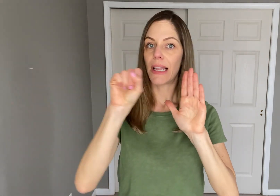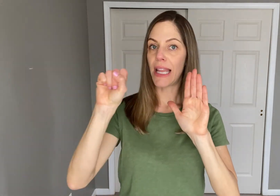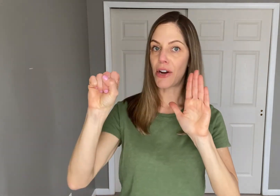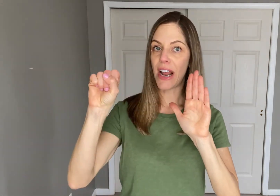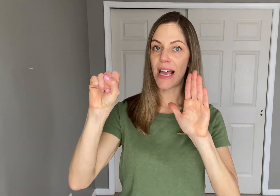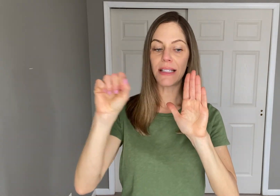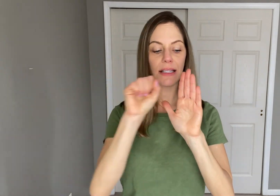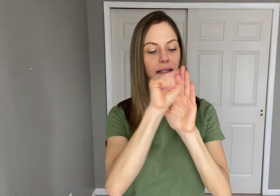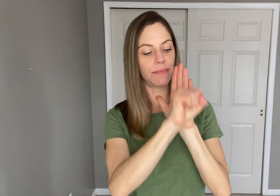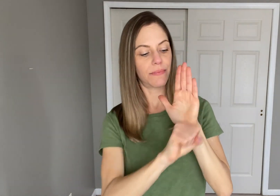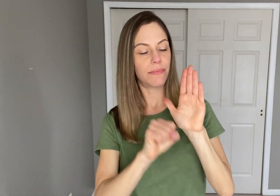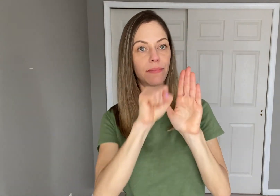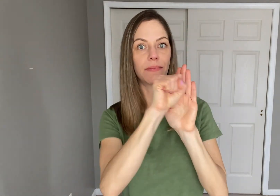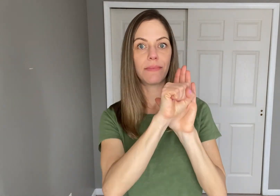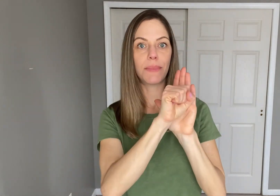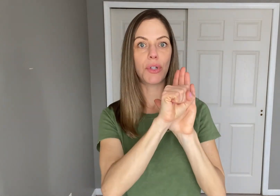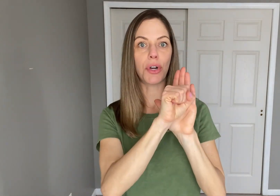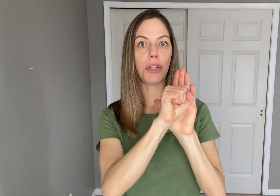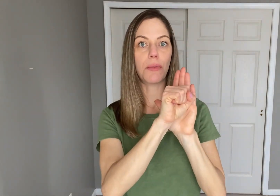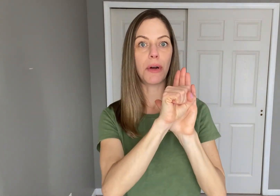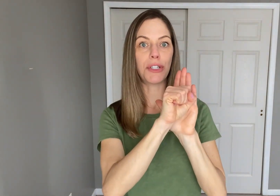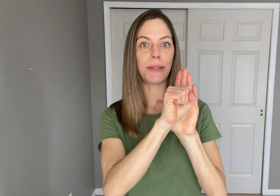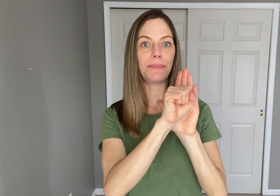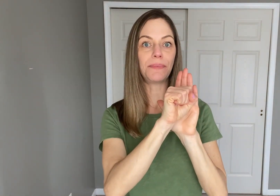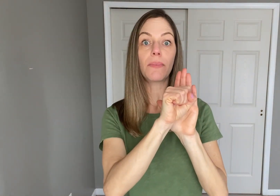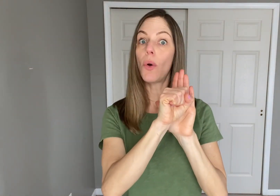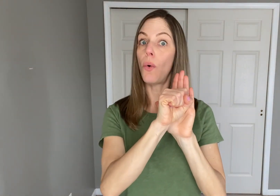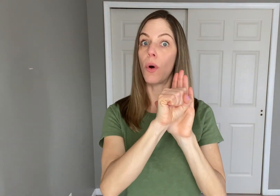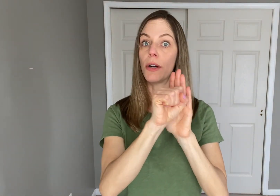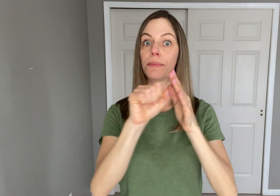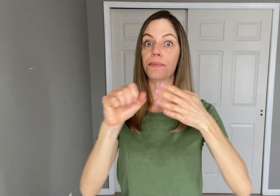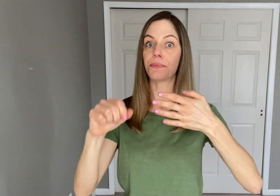letter "S" circular motion or